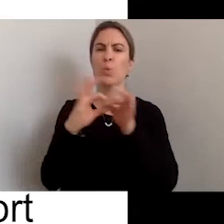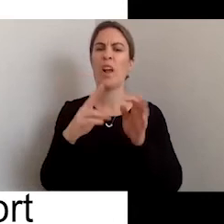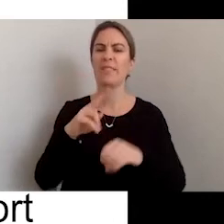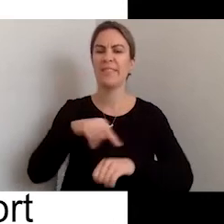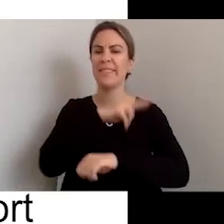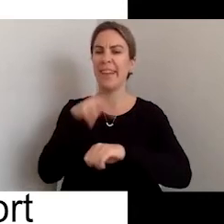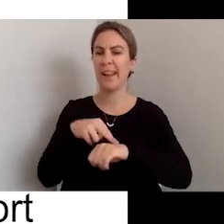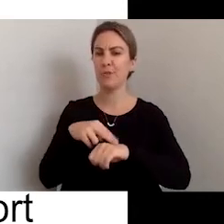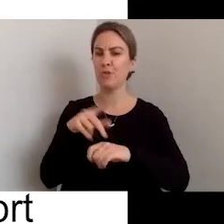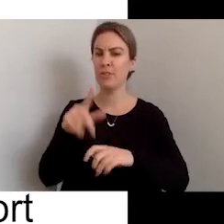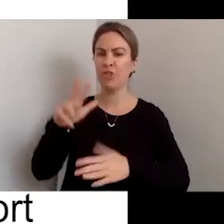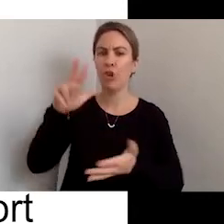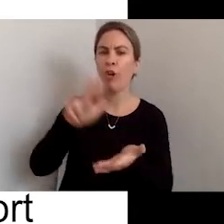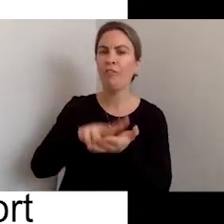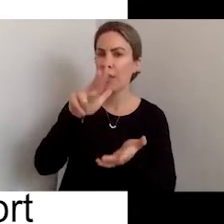rights of people with disability,